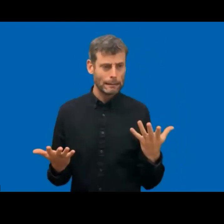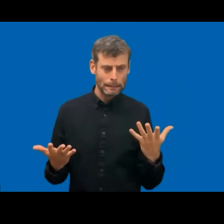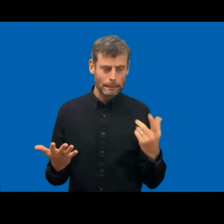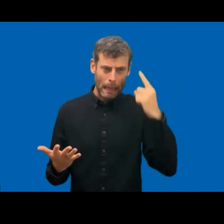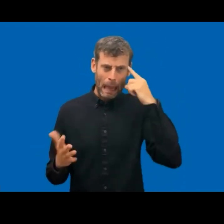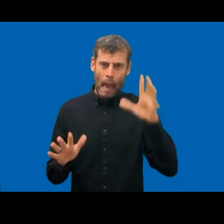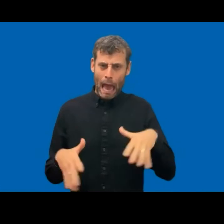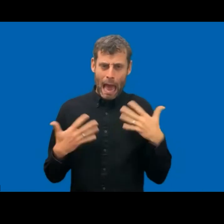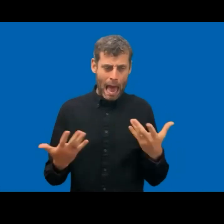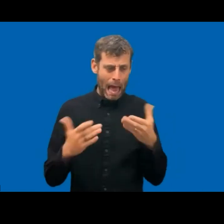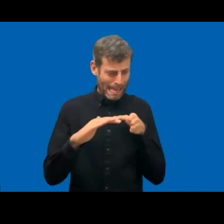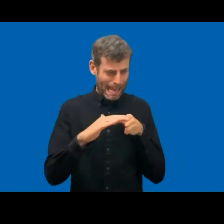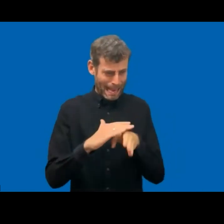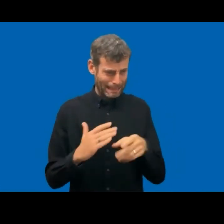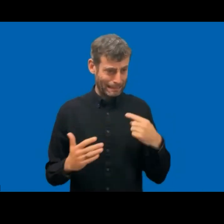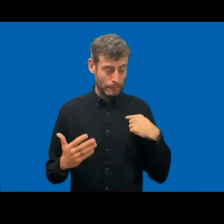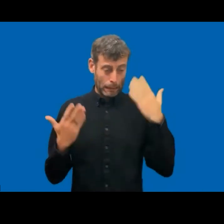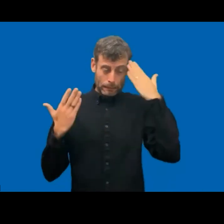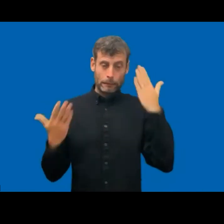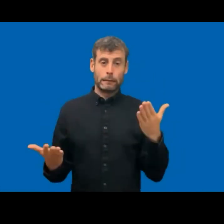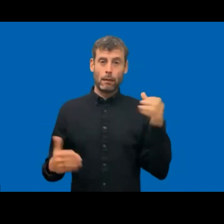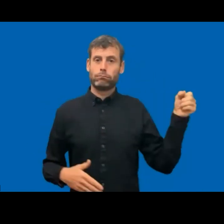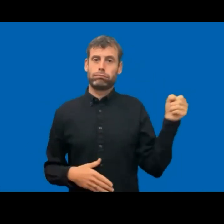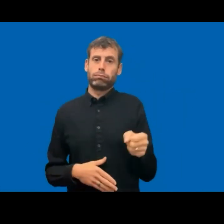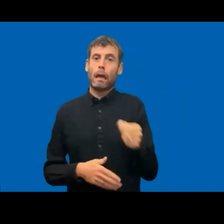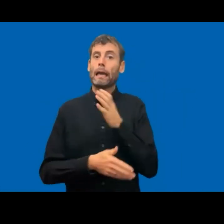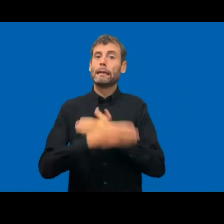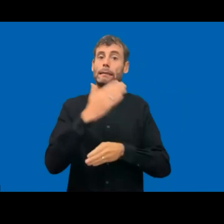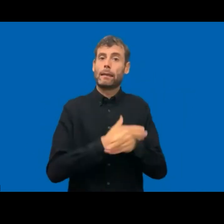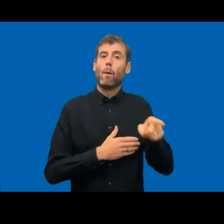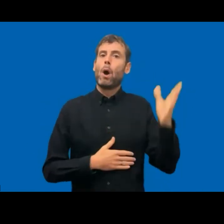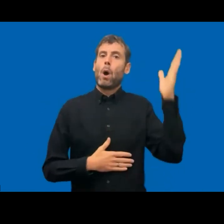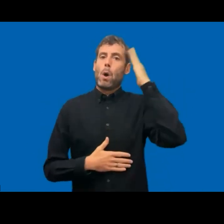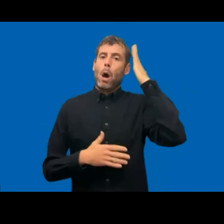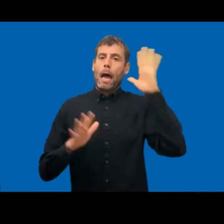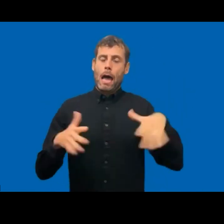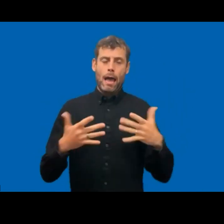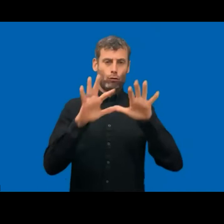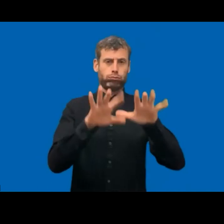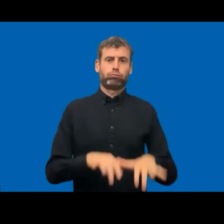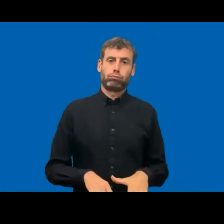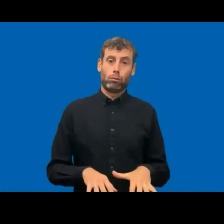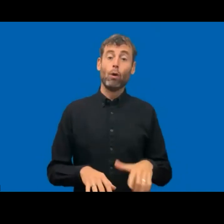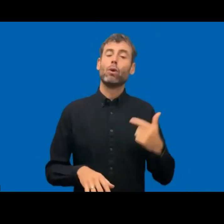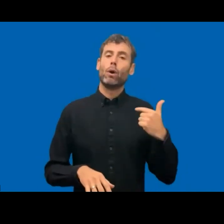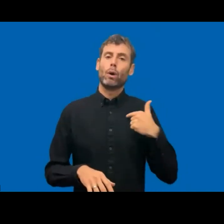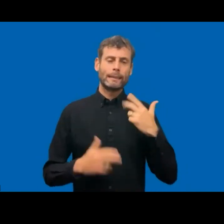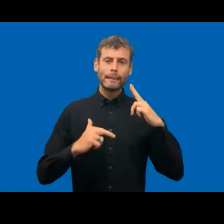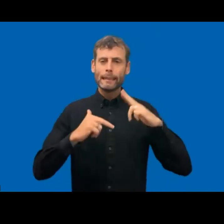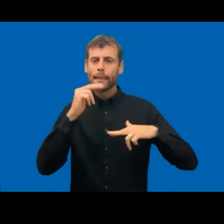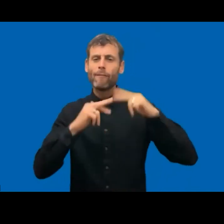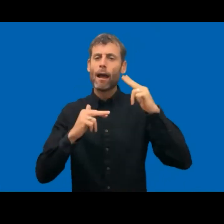this will hopefully create a spillover effect internally and will also ensure that the governments